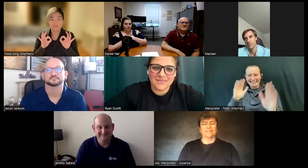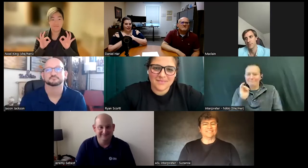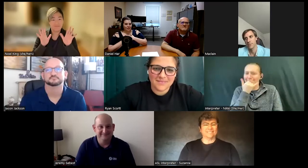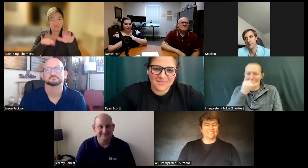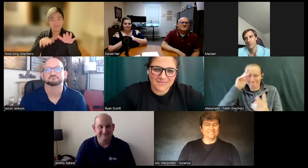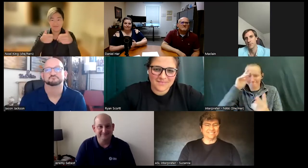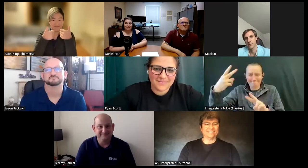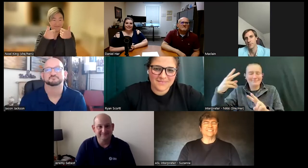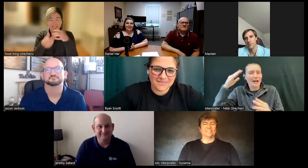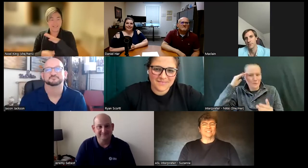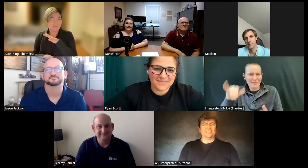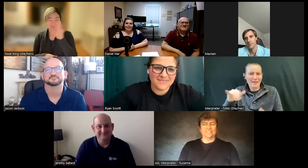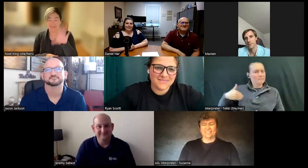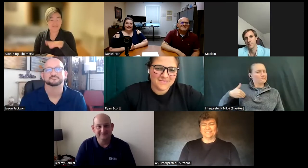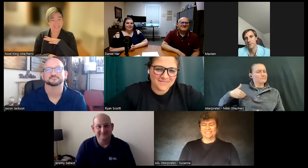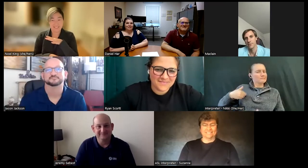knew that too.